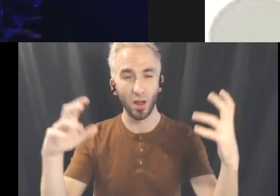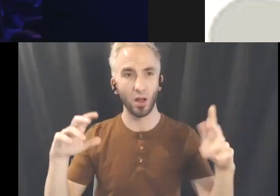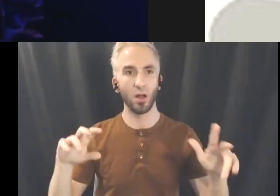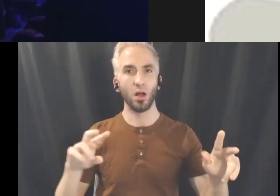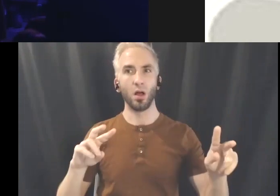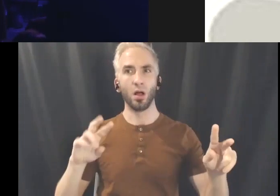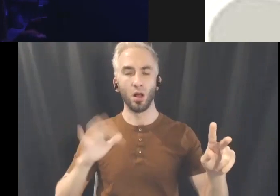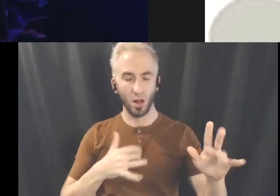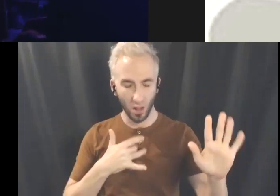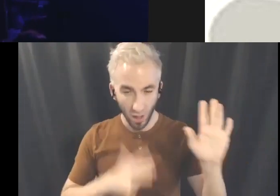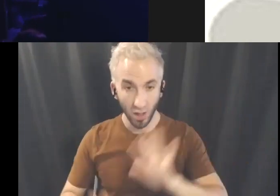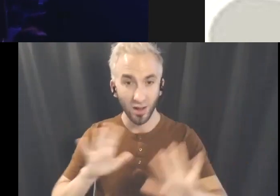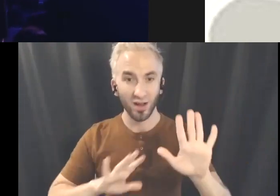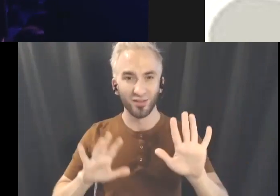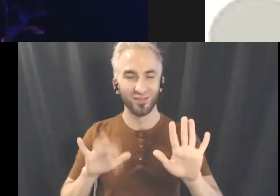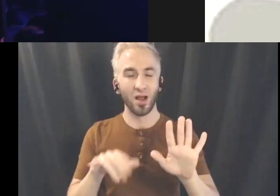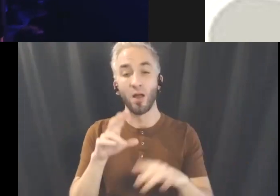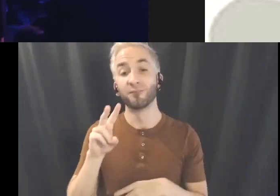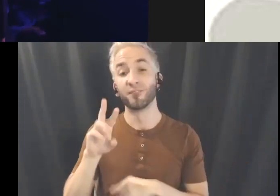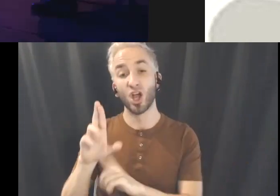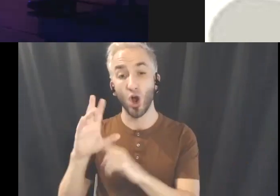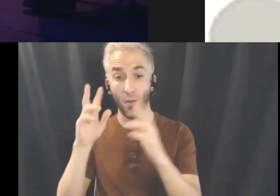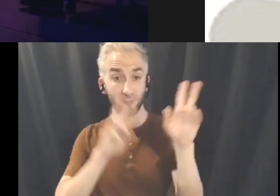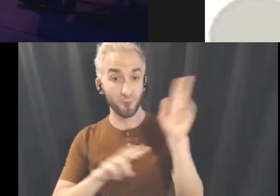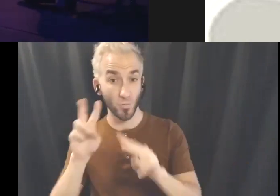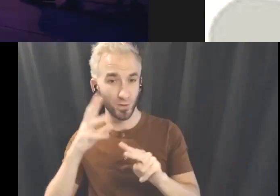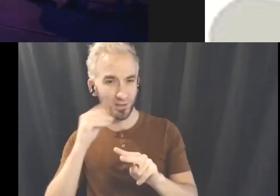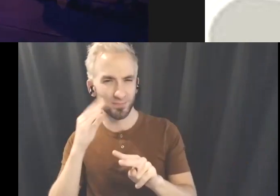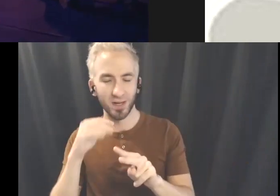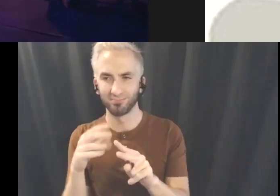we felt a lot of VR viewing experiences were very individualized and we wanted to kind